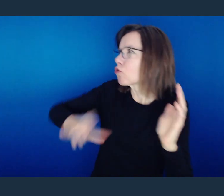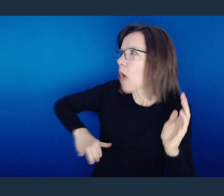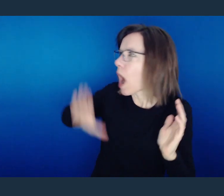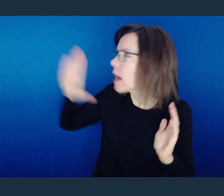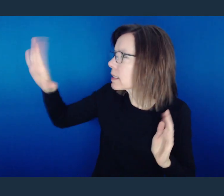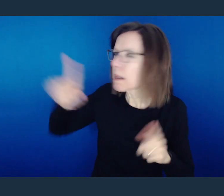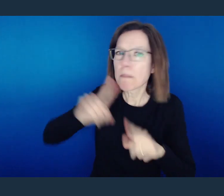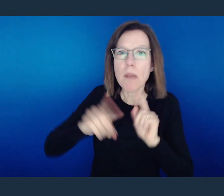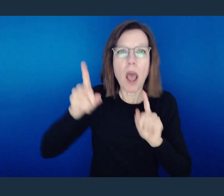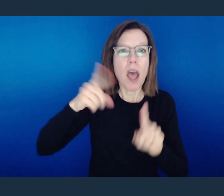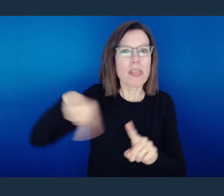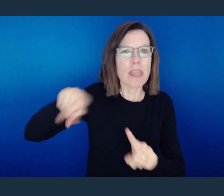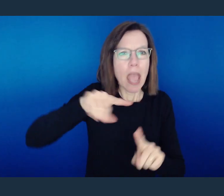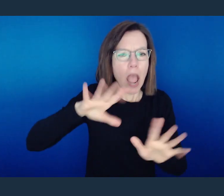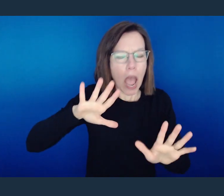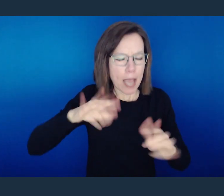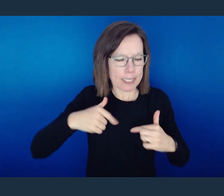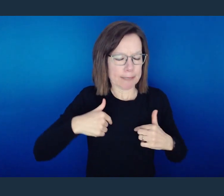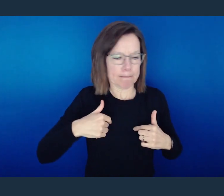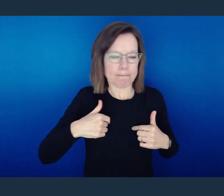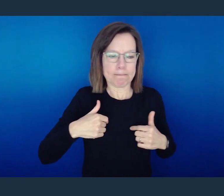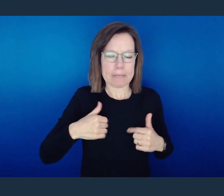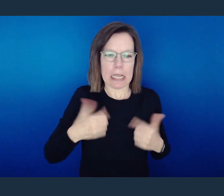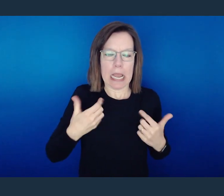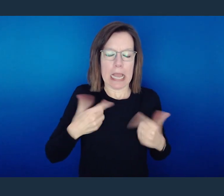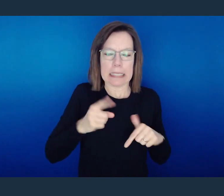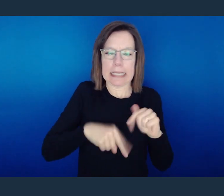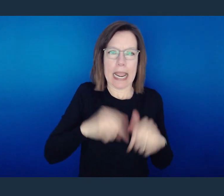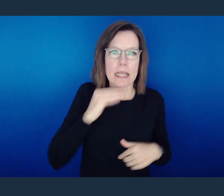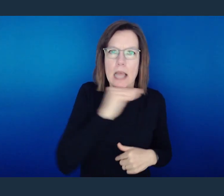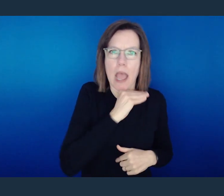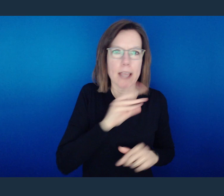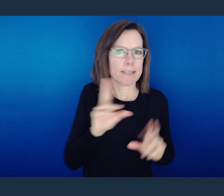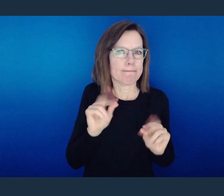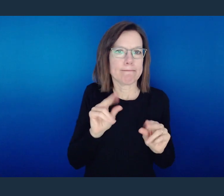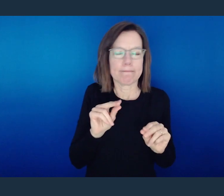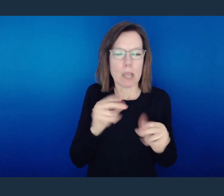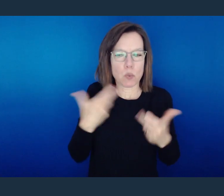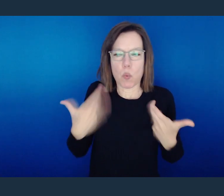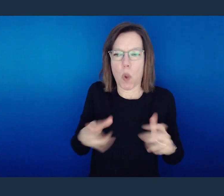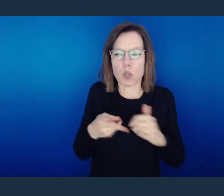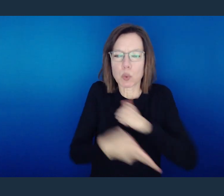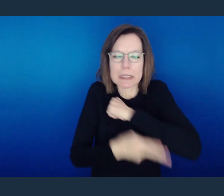But they find it a problem to be a liar. They find it a problem to be a thief.